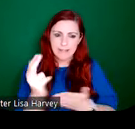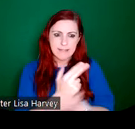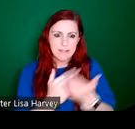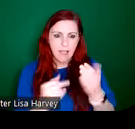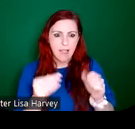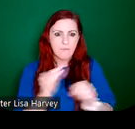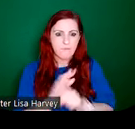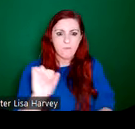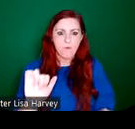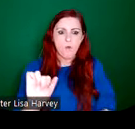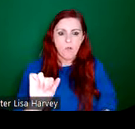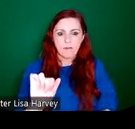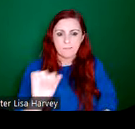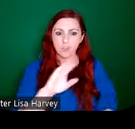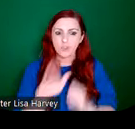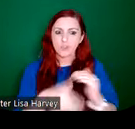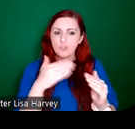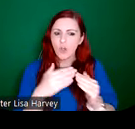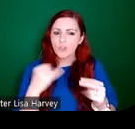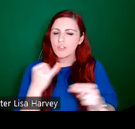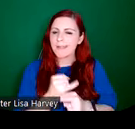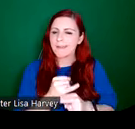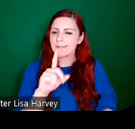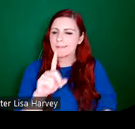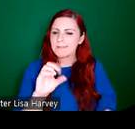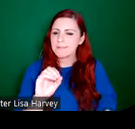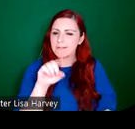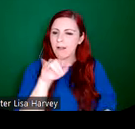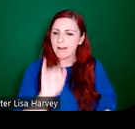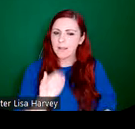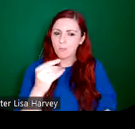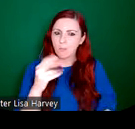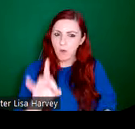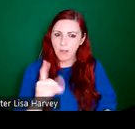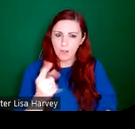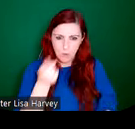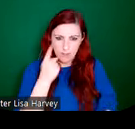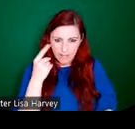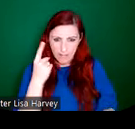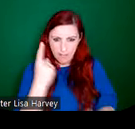Donnybrook, and he has St. Patrick baptizing Saints Eithne and Fidelma. With St.